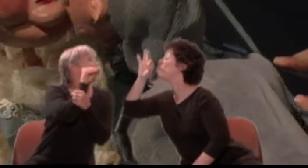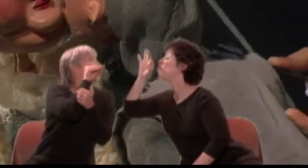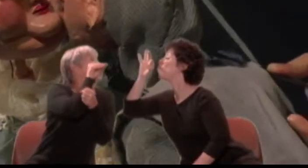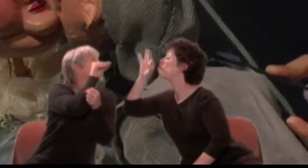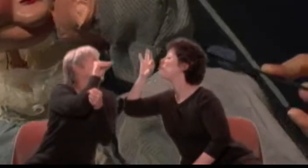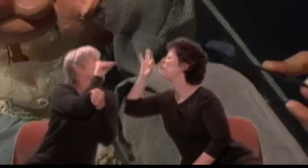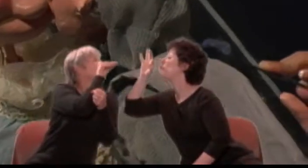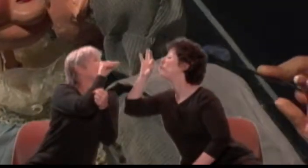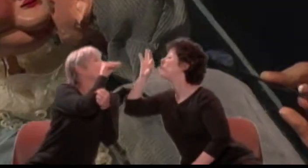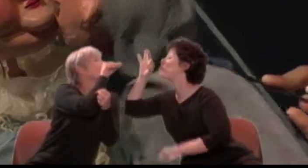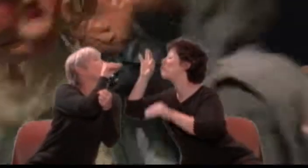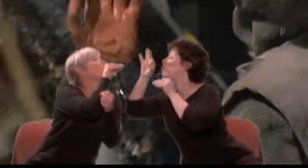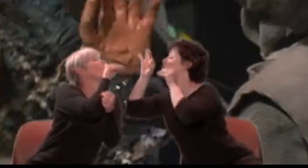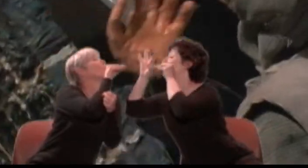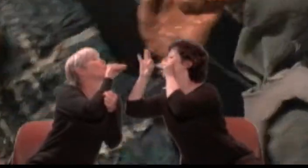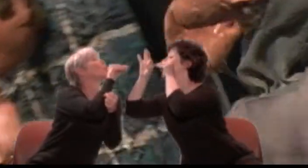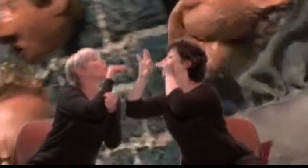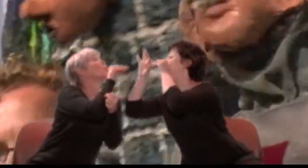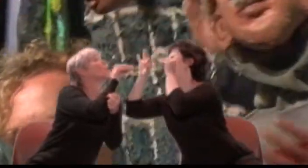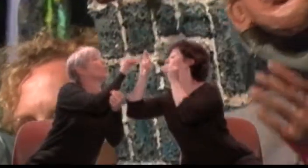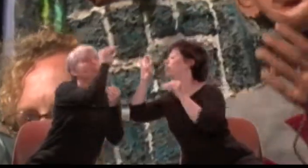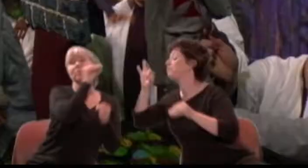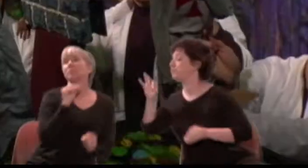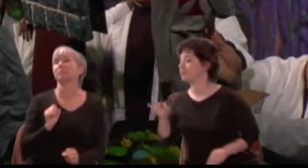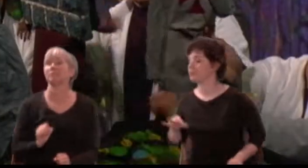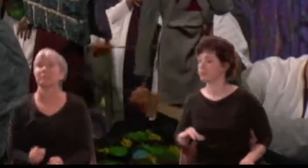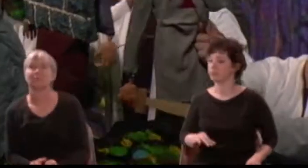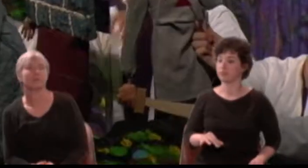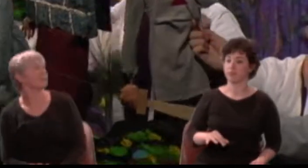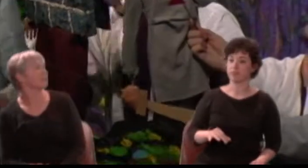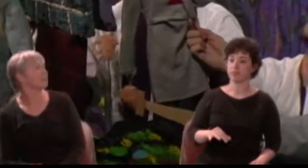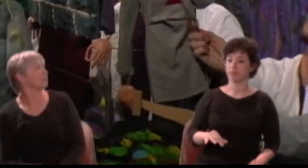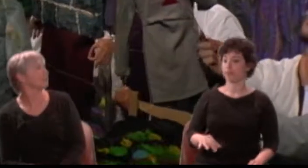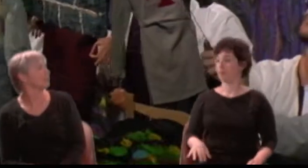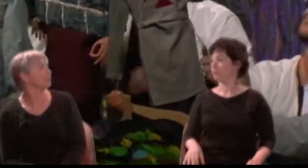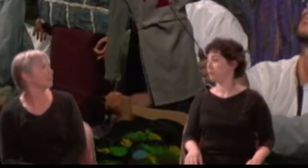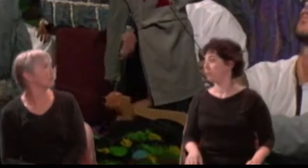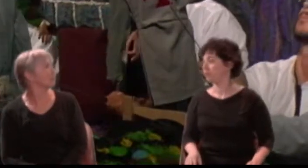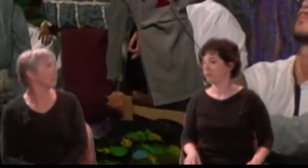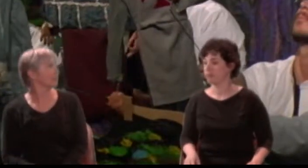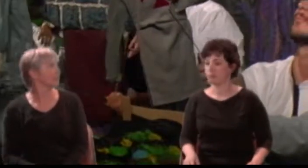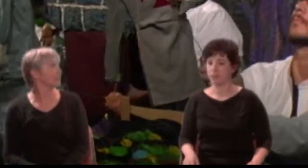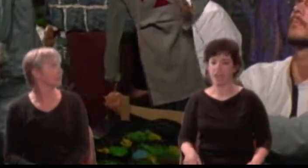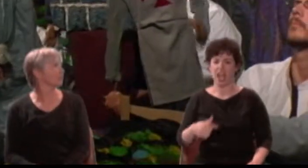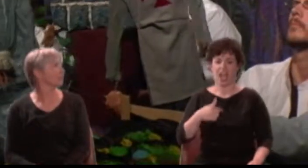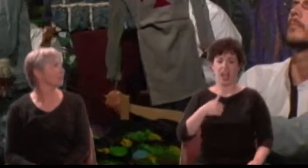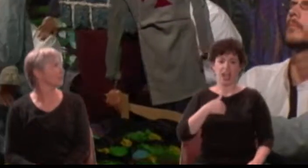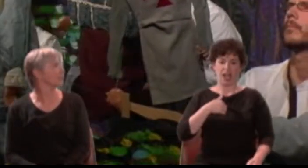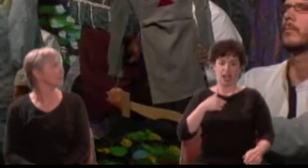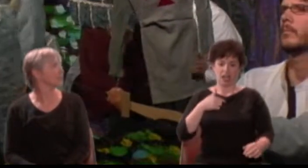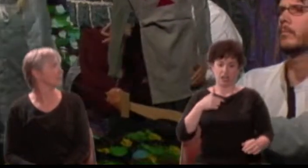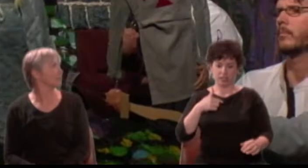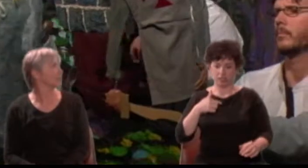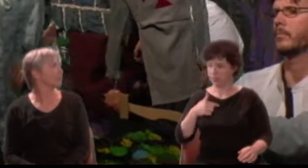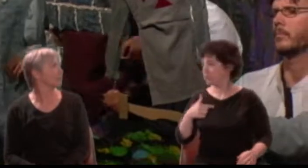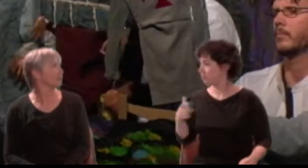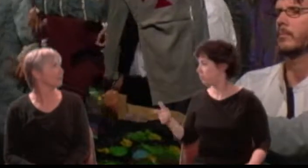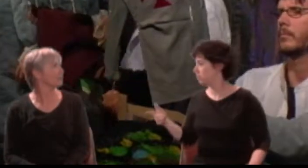[Sound of loud kiss] Thisby: I kiss the wall's hole, not your lips at all.